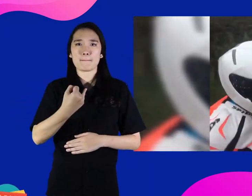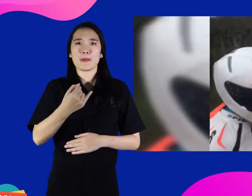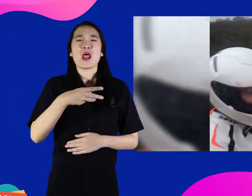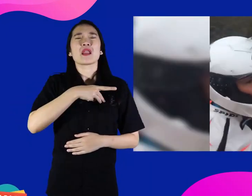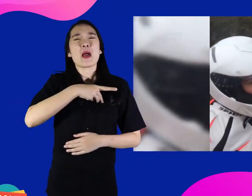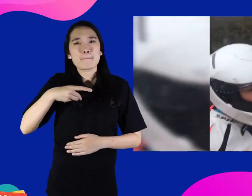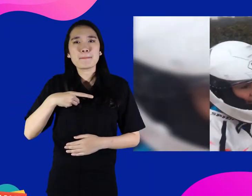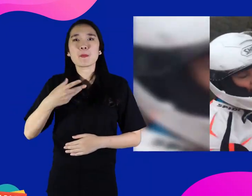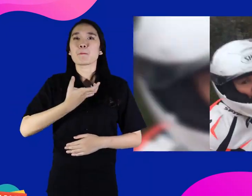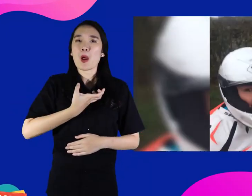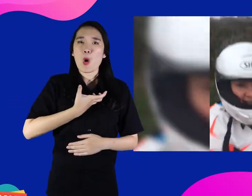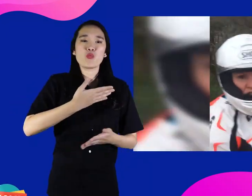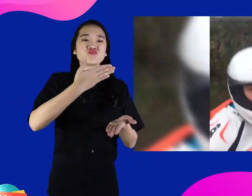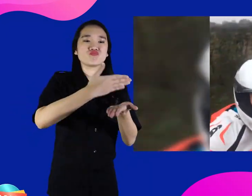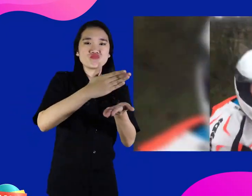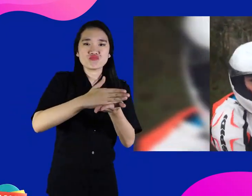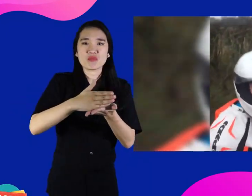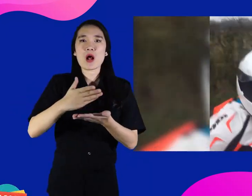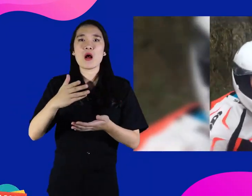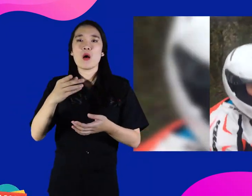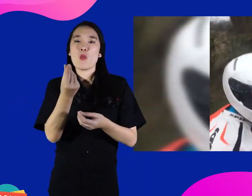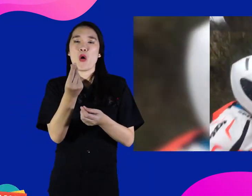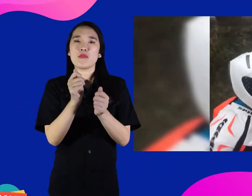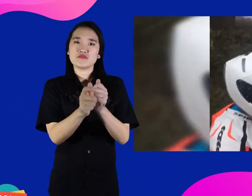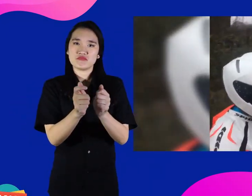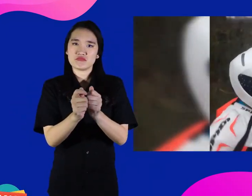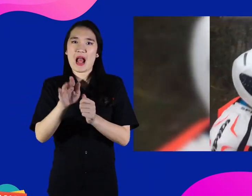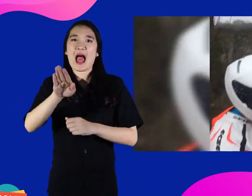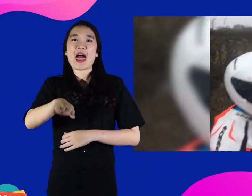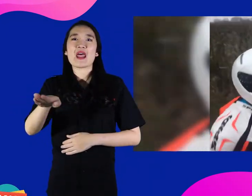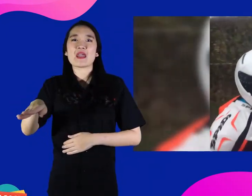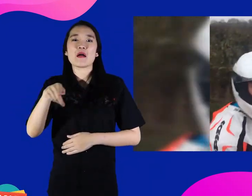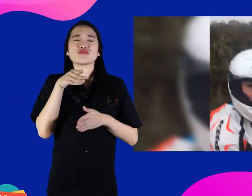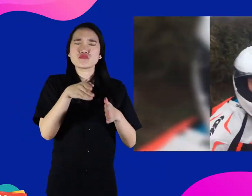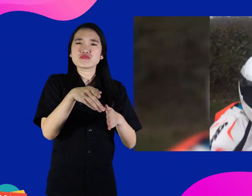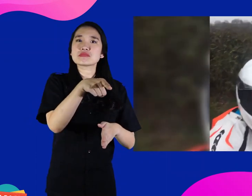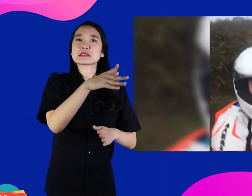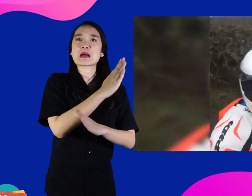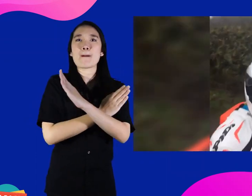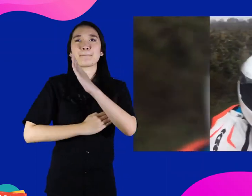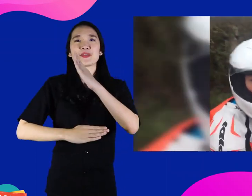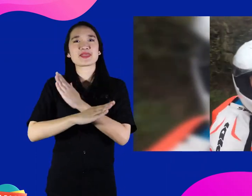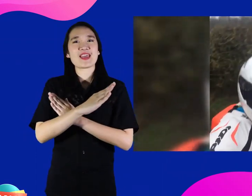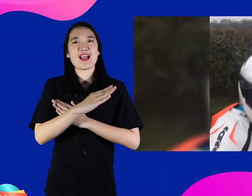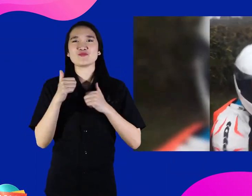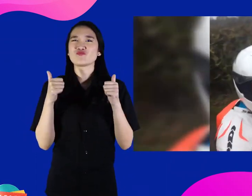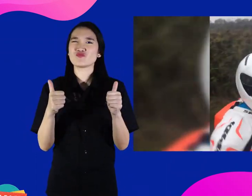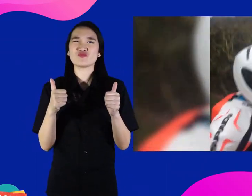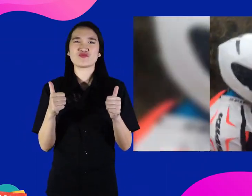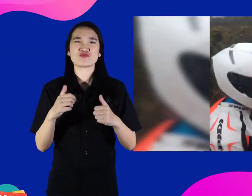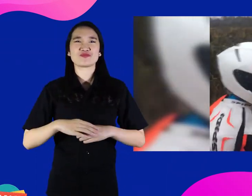This is to provide funds for children with disabilities.